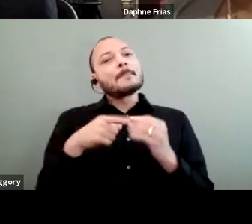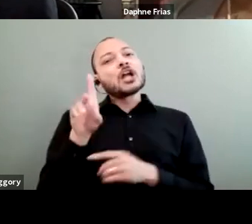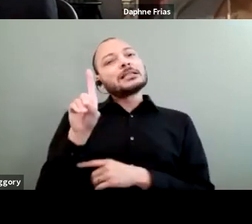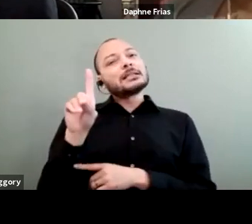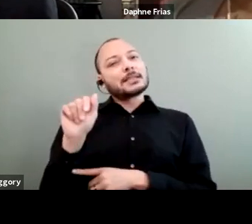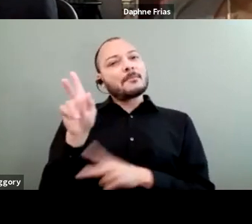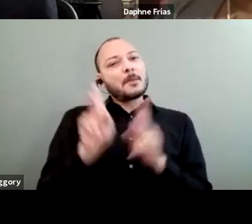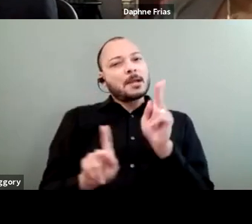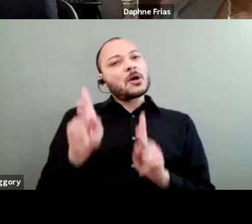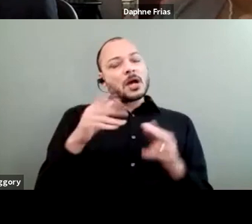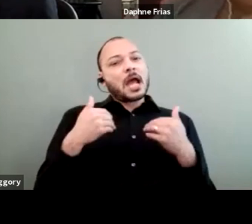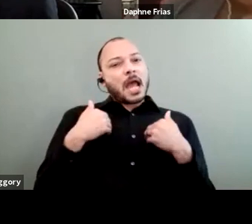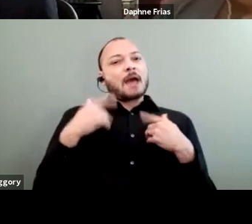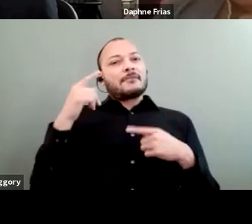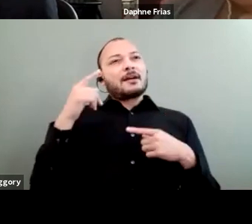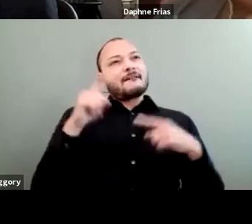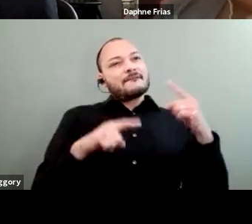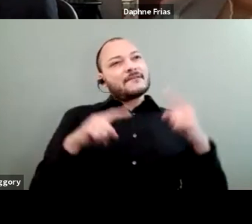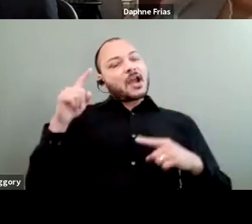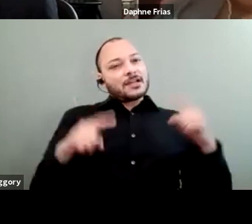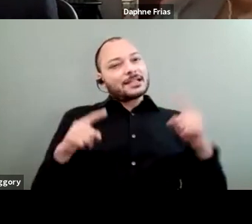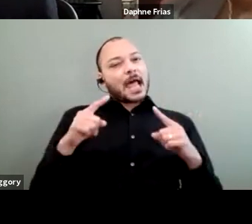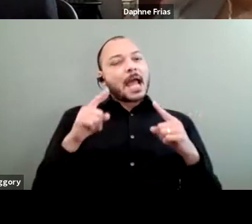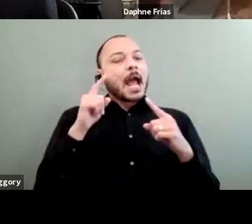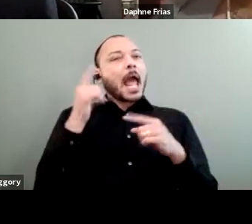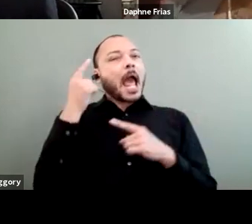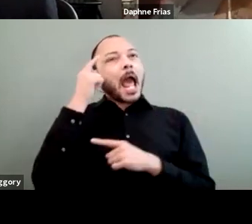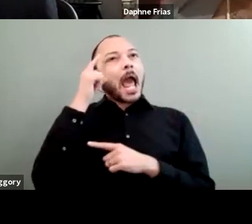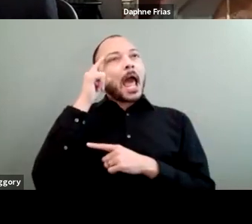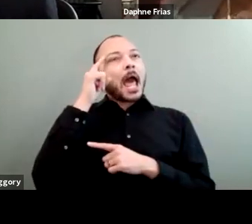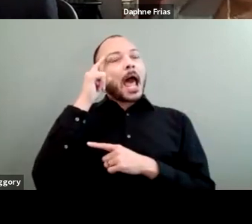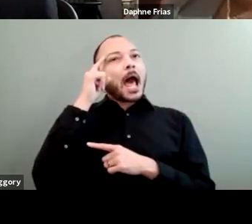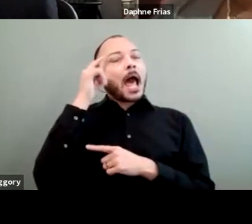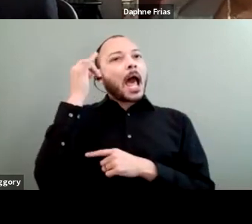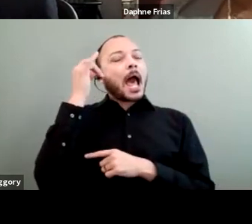various sort of intellectual processing disabilities, and things of that nature,